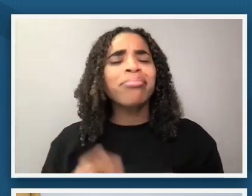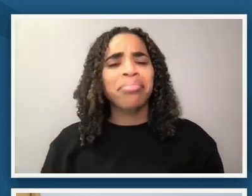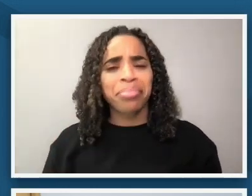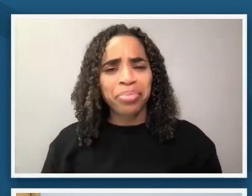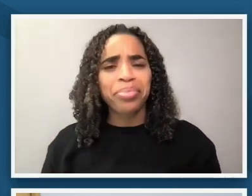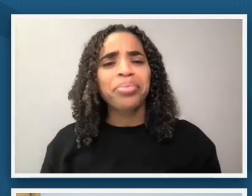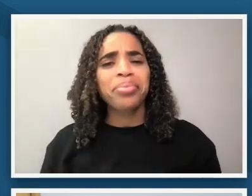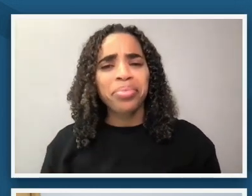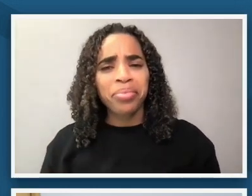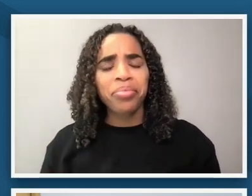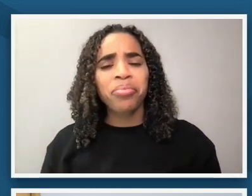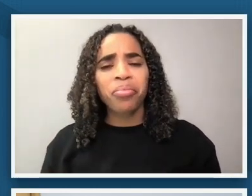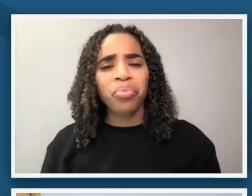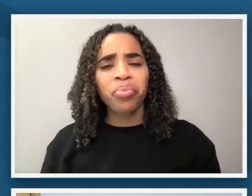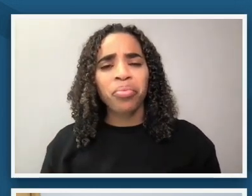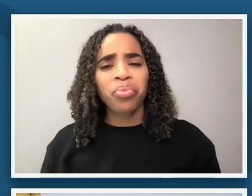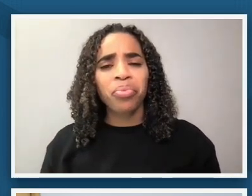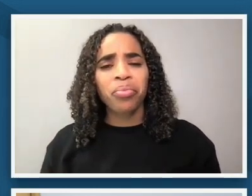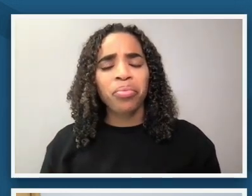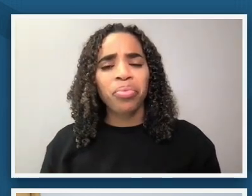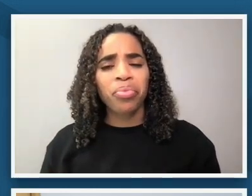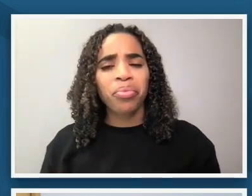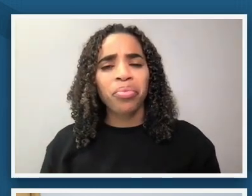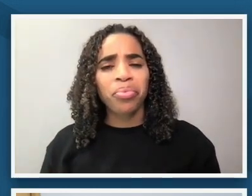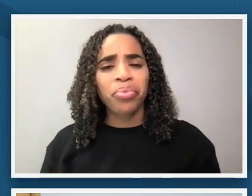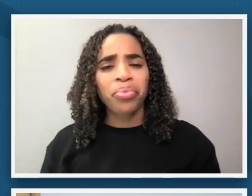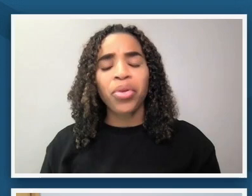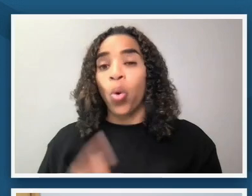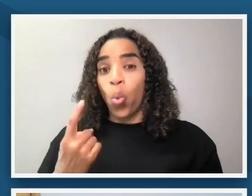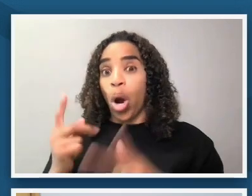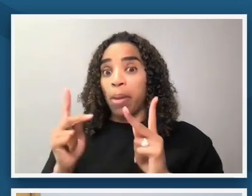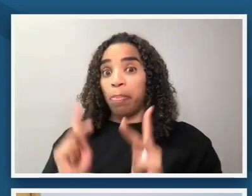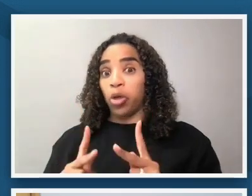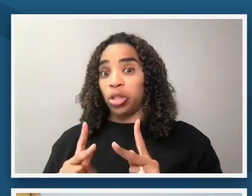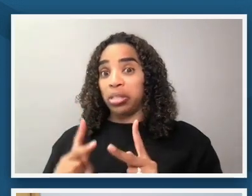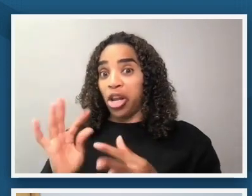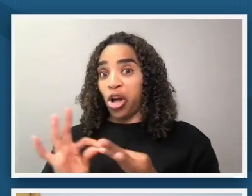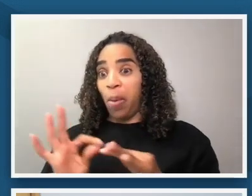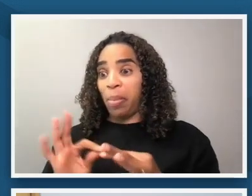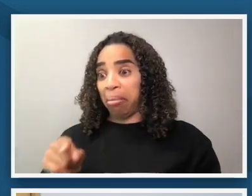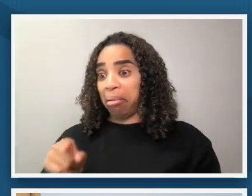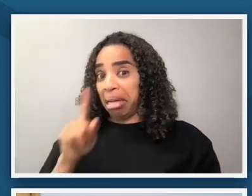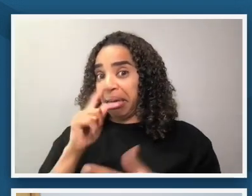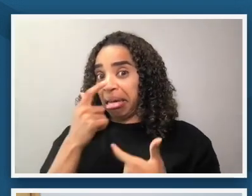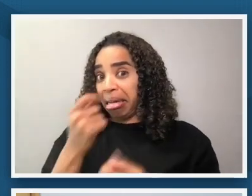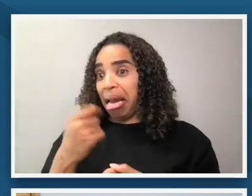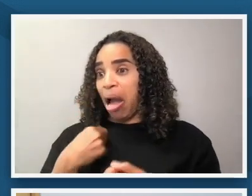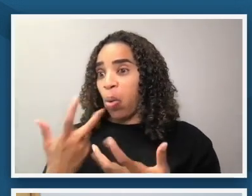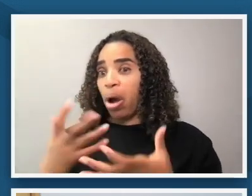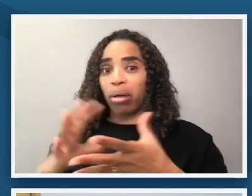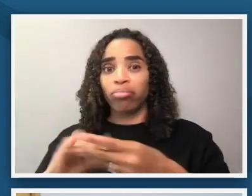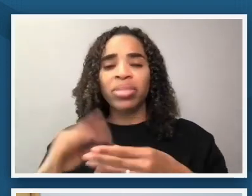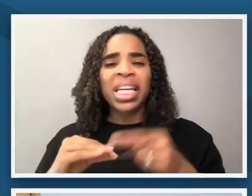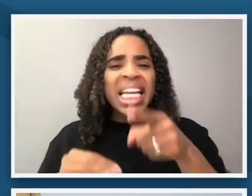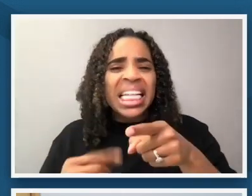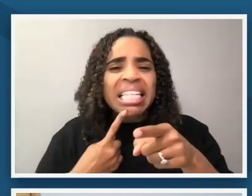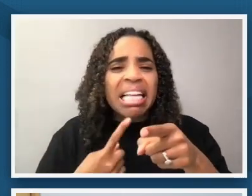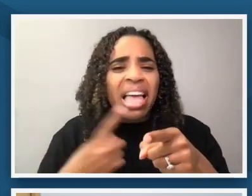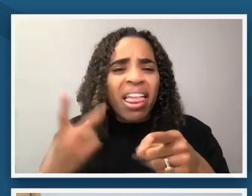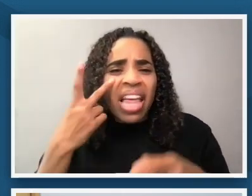comment uh somebody has made a comment that i think is also really interesting and worth calling out is that there's a